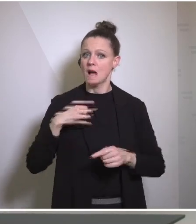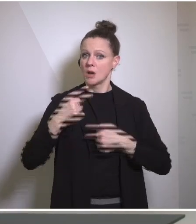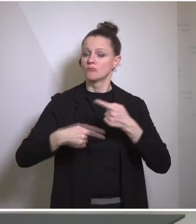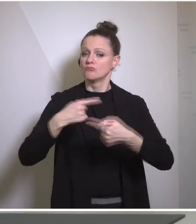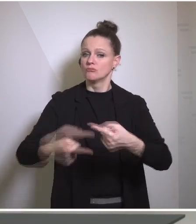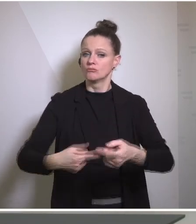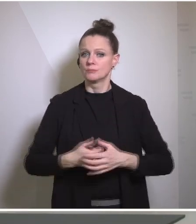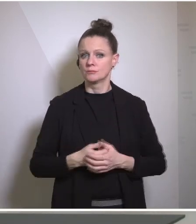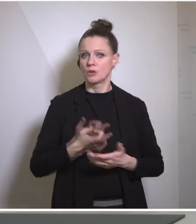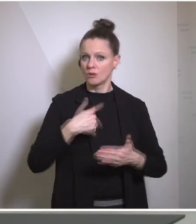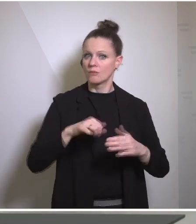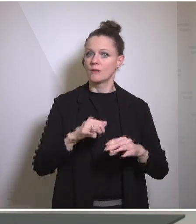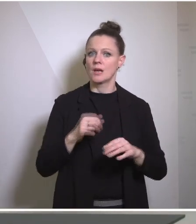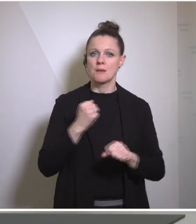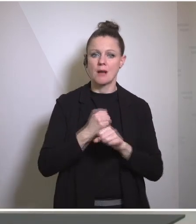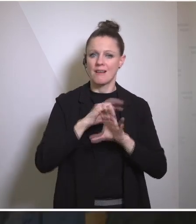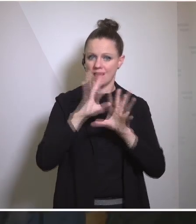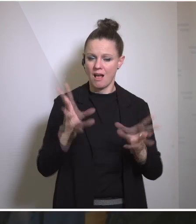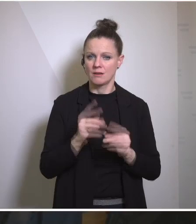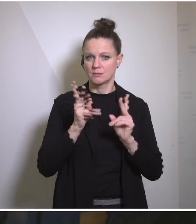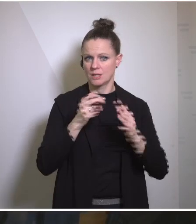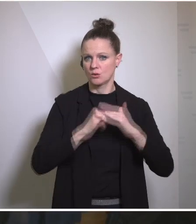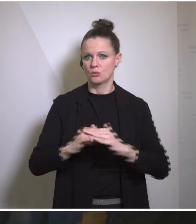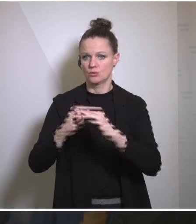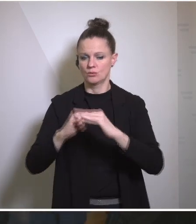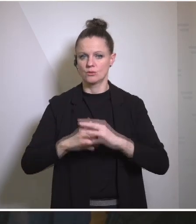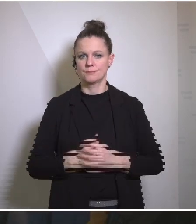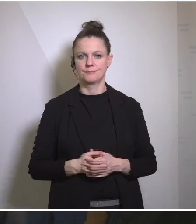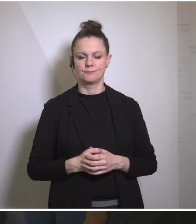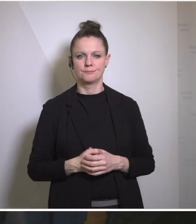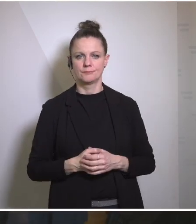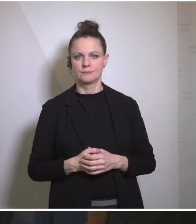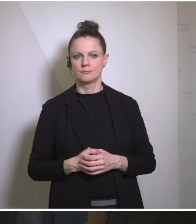everything we can to support it on your question on neutrality thank you by the way because it